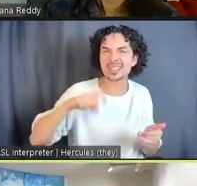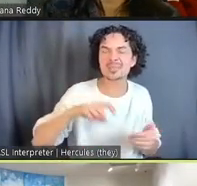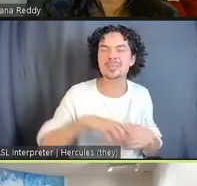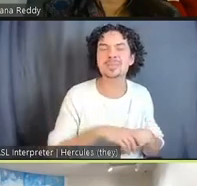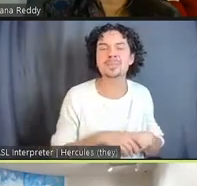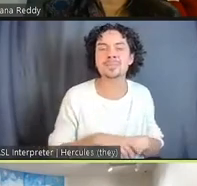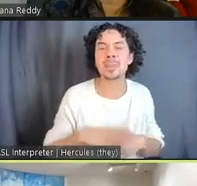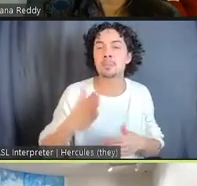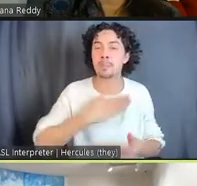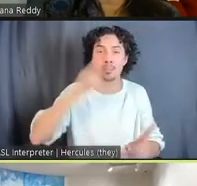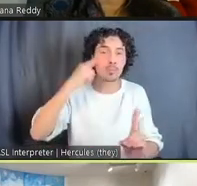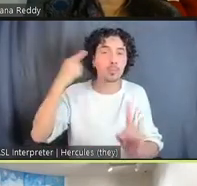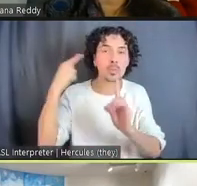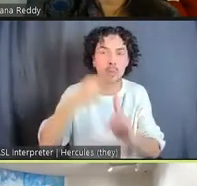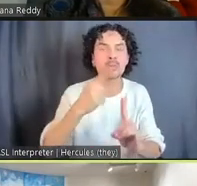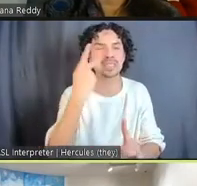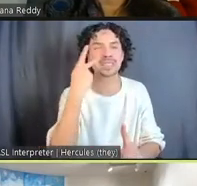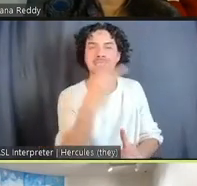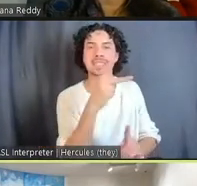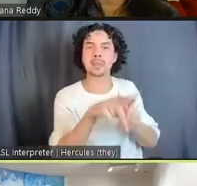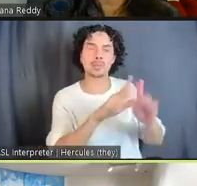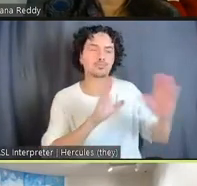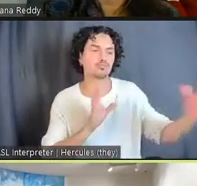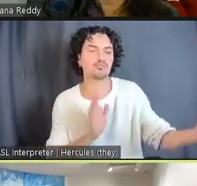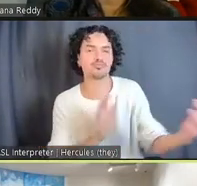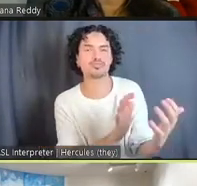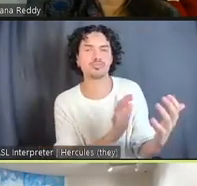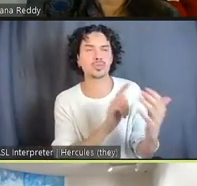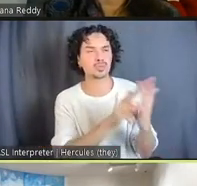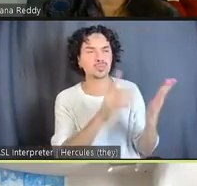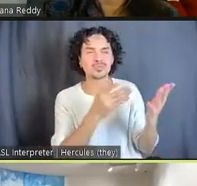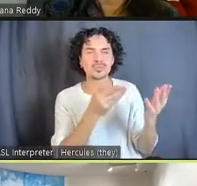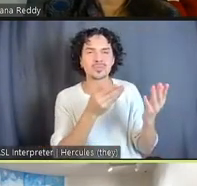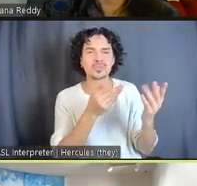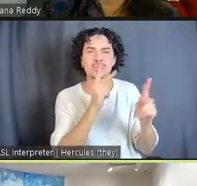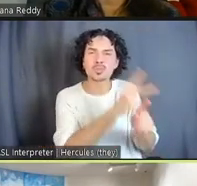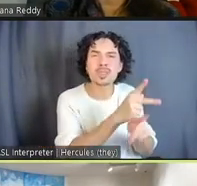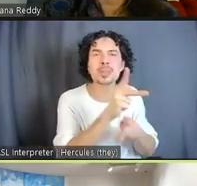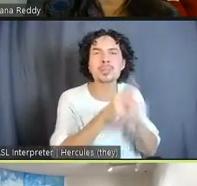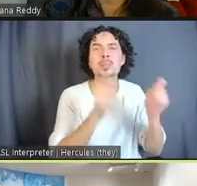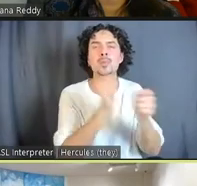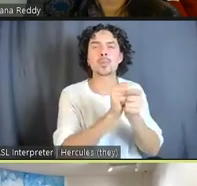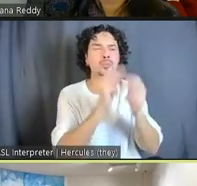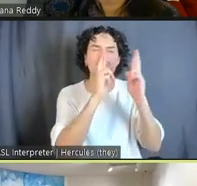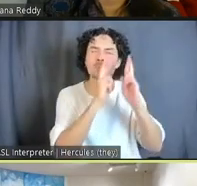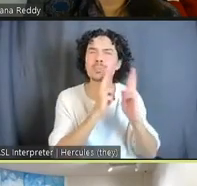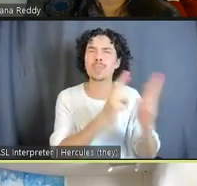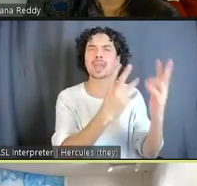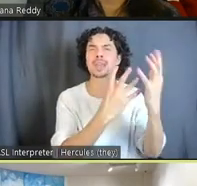goal was to see the people and to treat people with utmost respect and care and to honor their process.